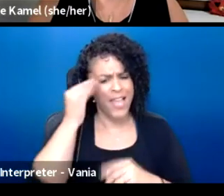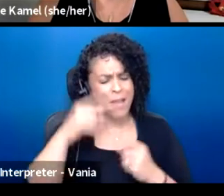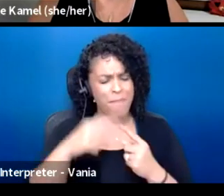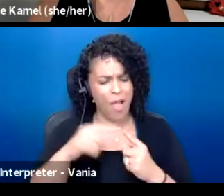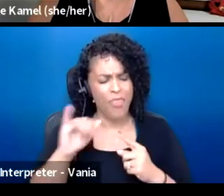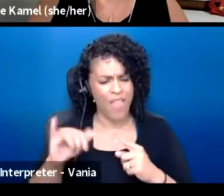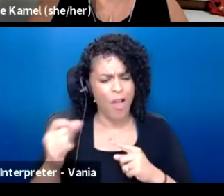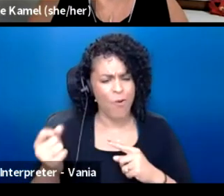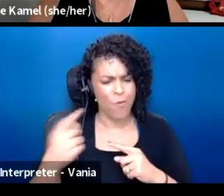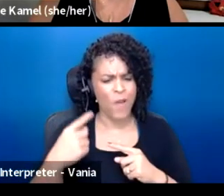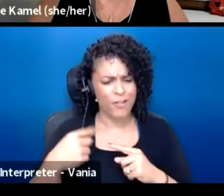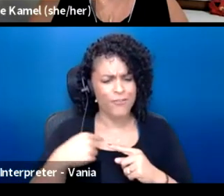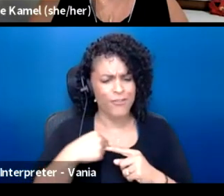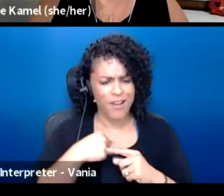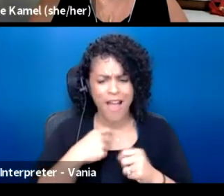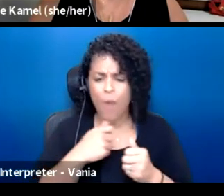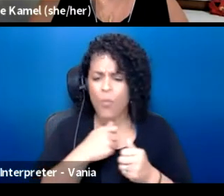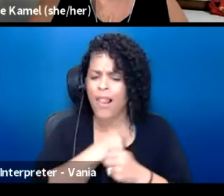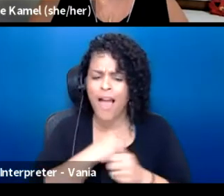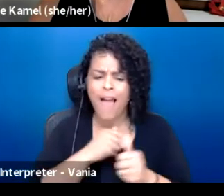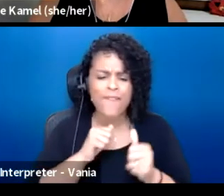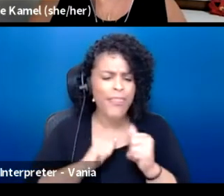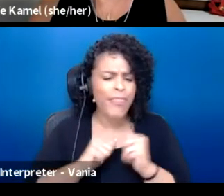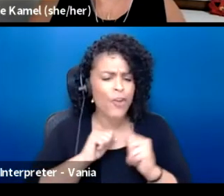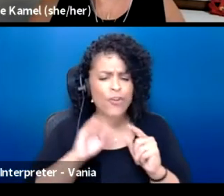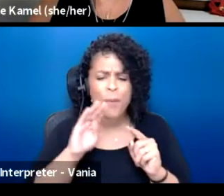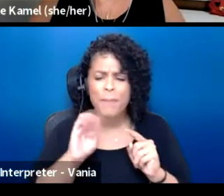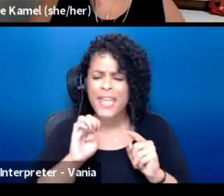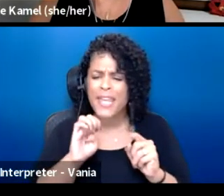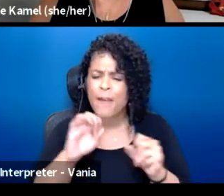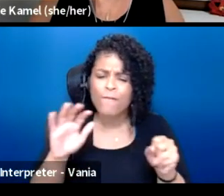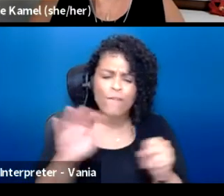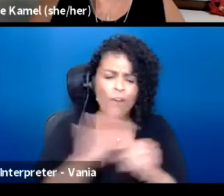I would love theater to be so fully supported